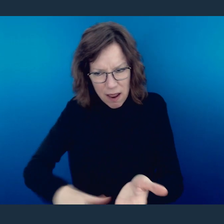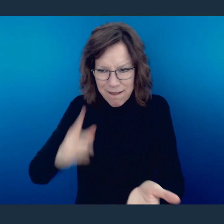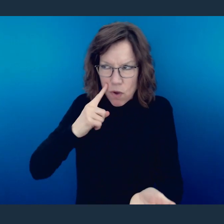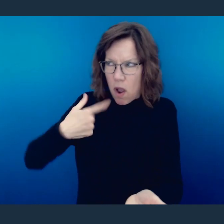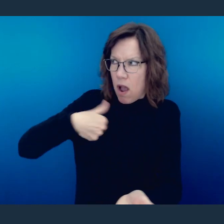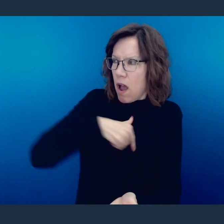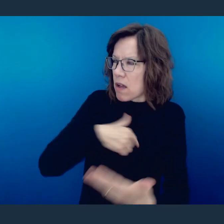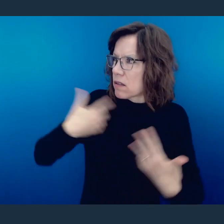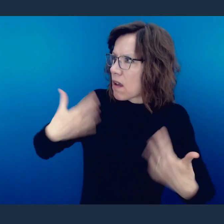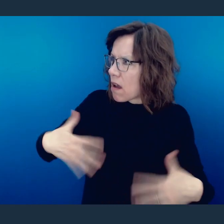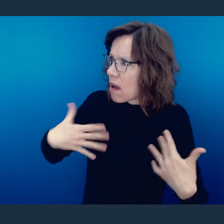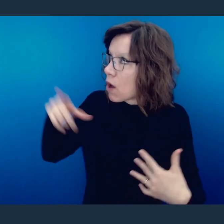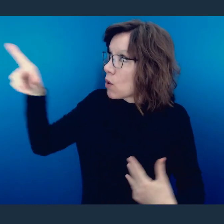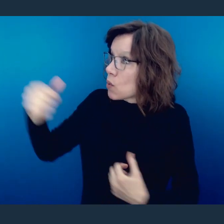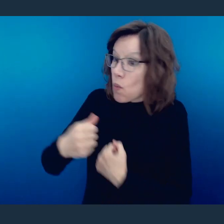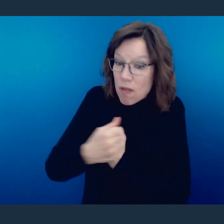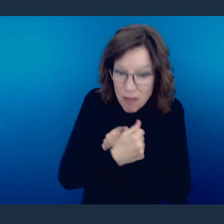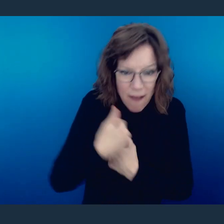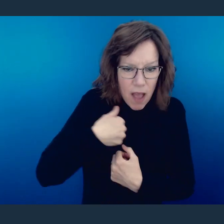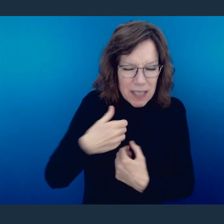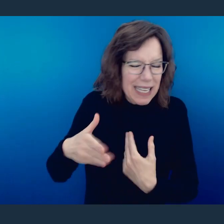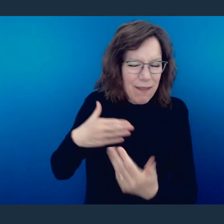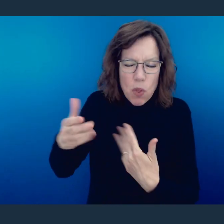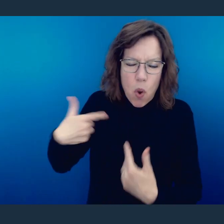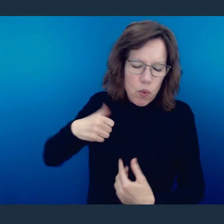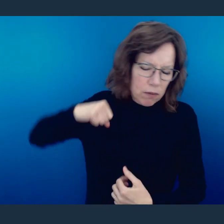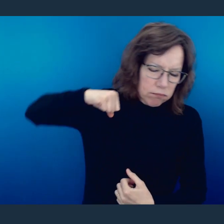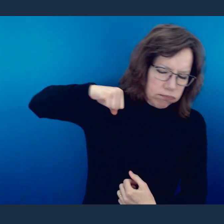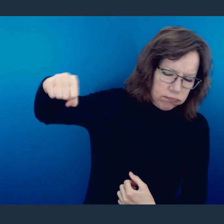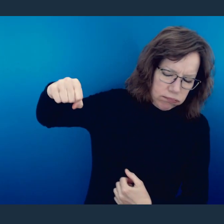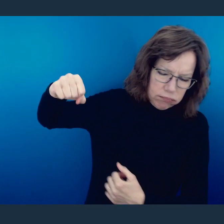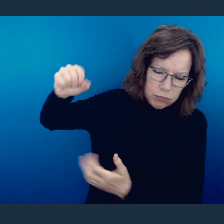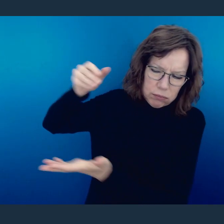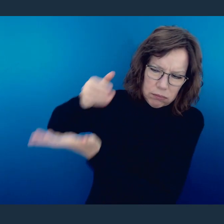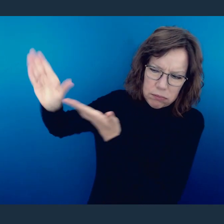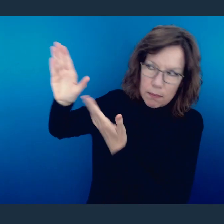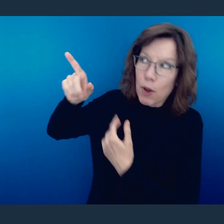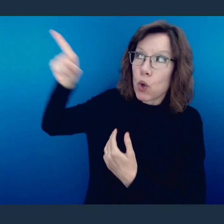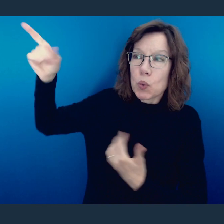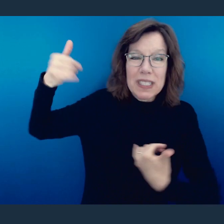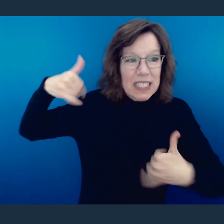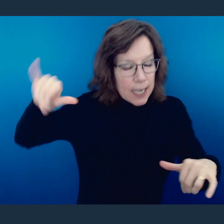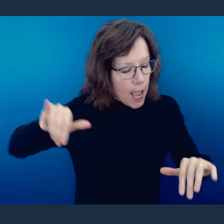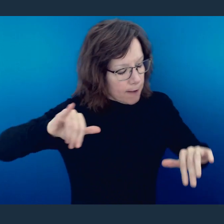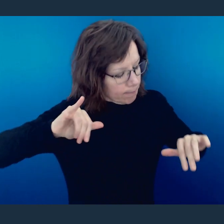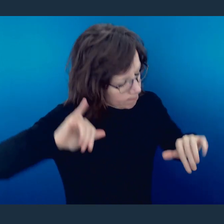us in spite of us and extended Your arms toward us even when we at times rejected You.